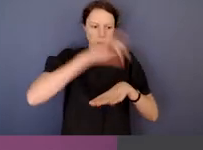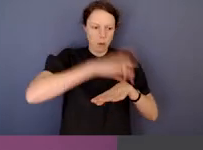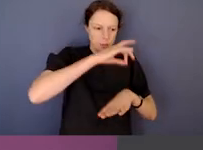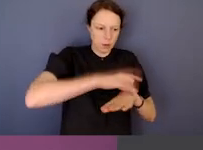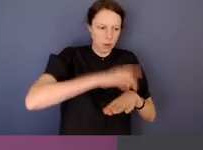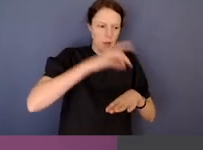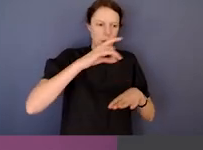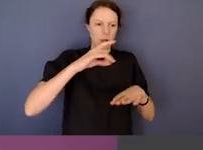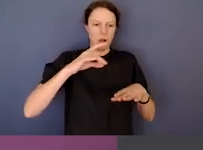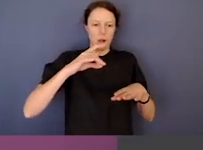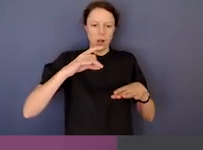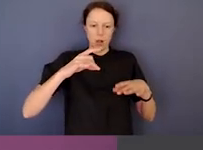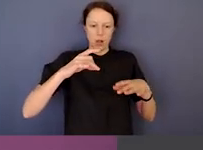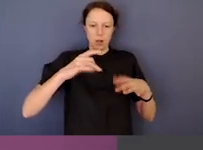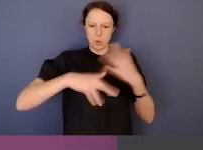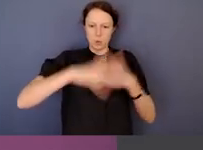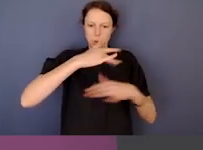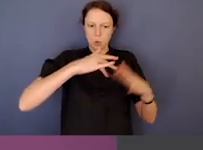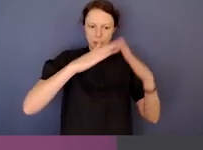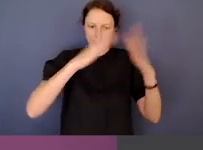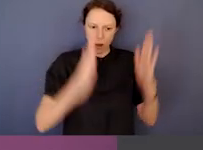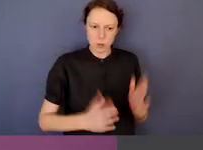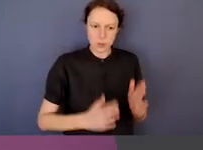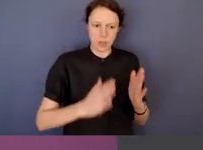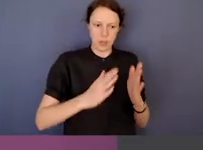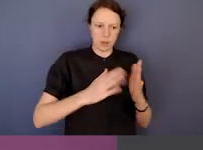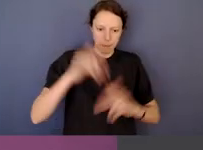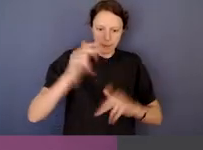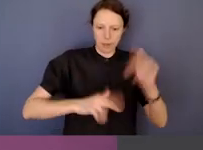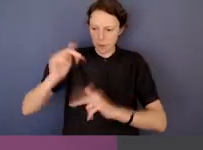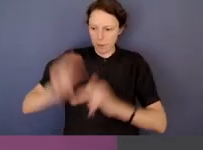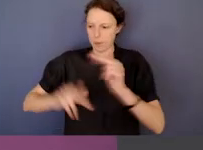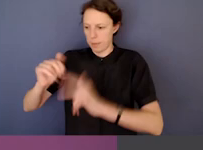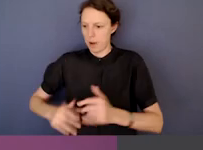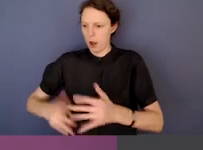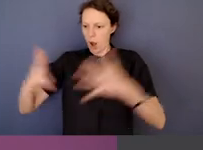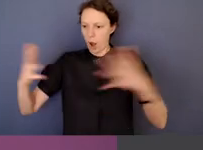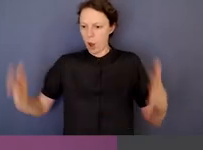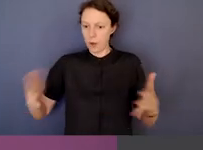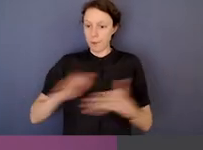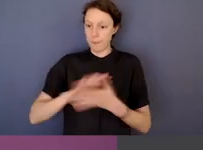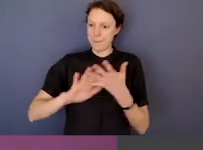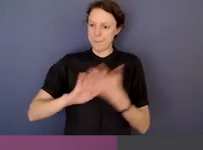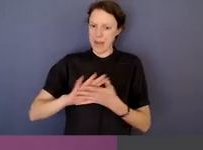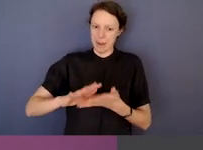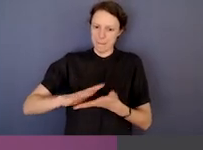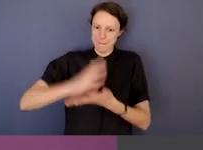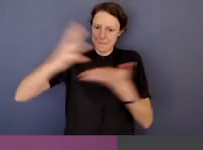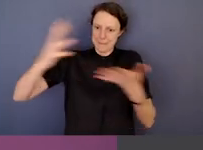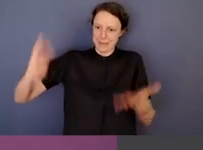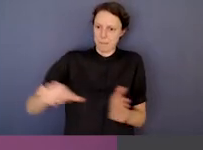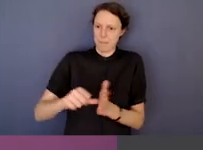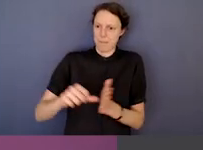and public hospitals and in social housing. So where we get large value procurement,